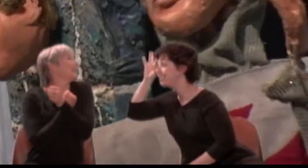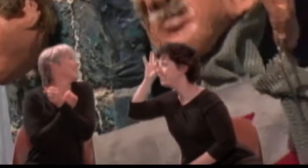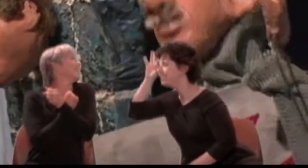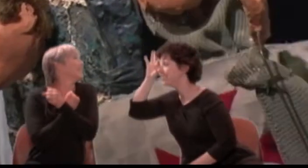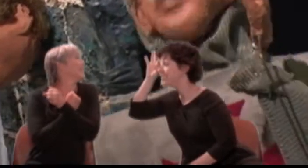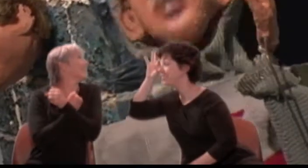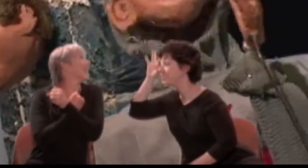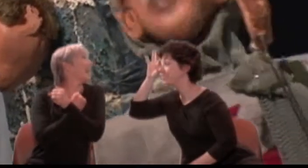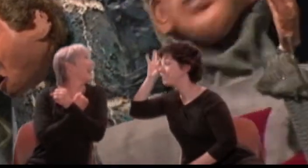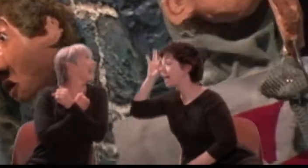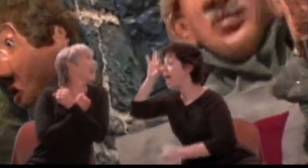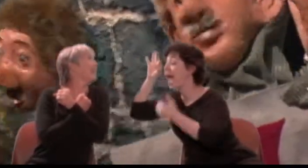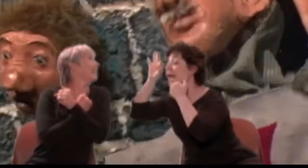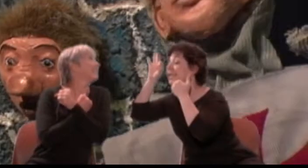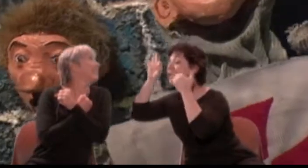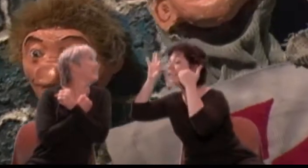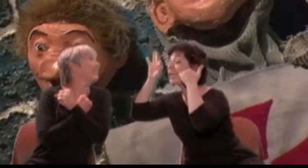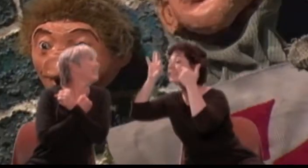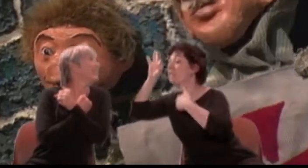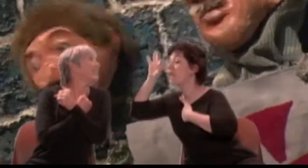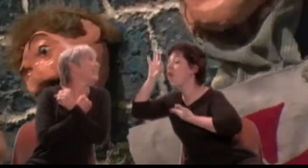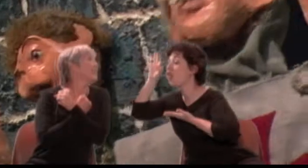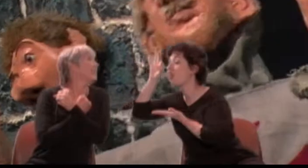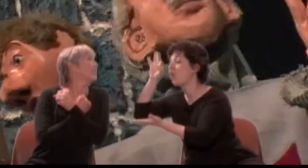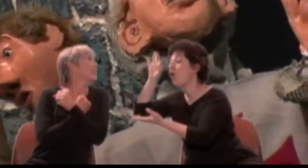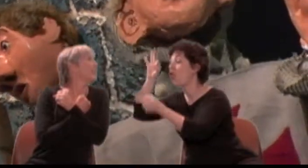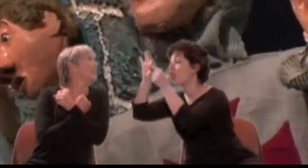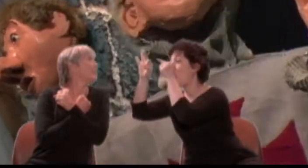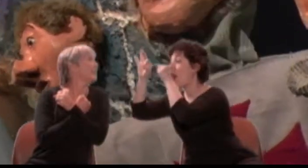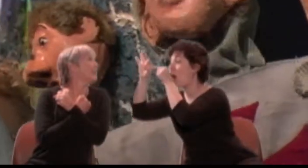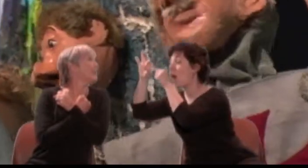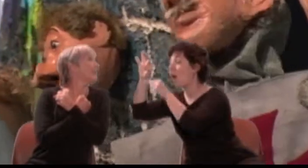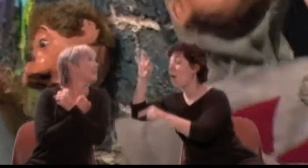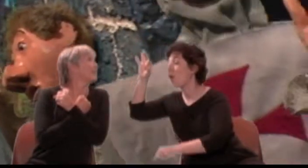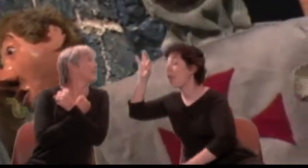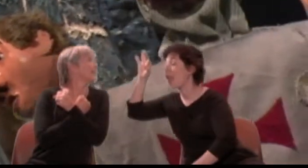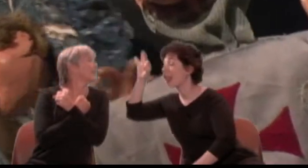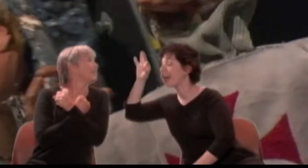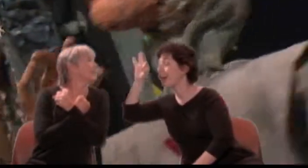Pyramus: Kiss me through the hole of this vile wall!